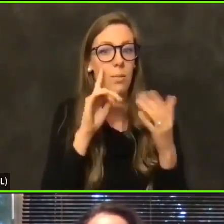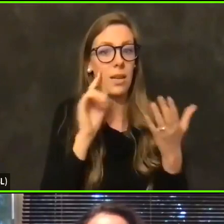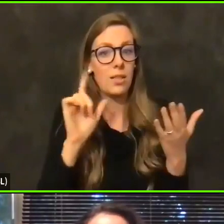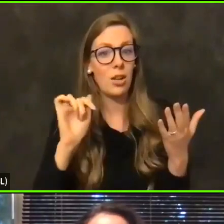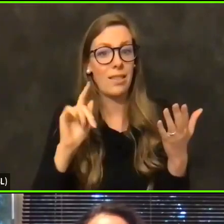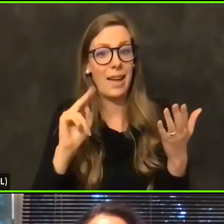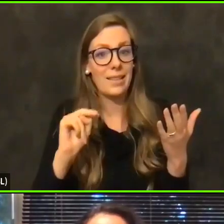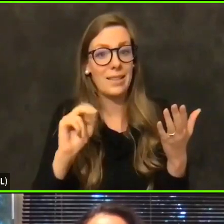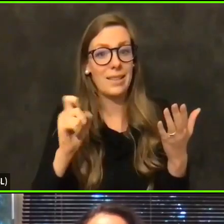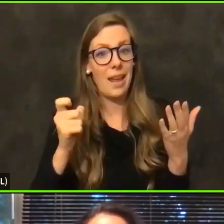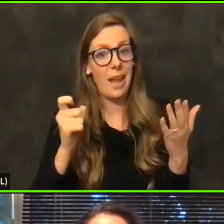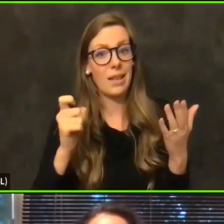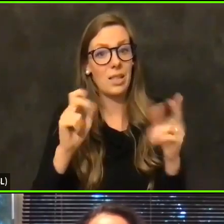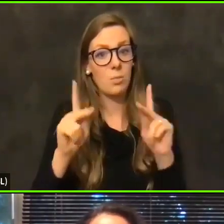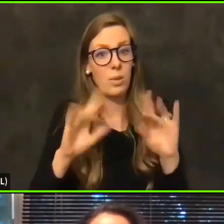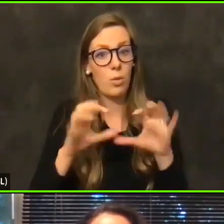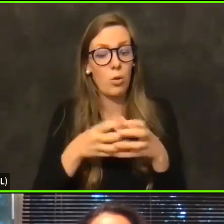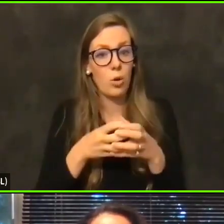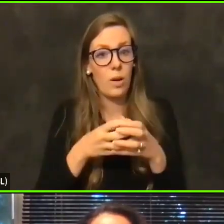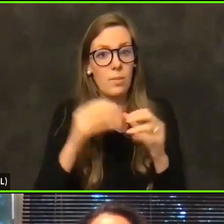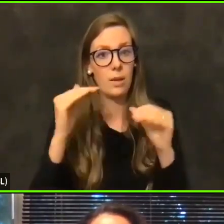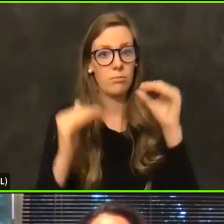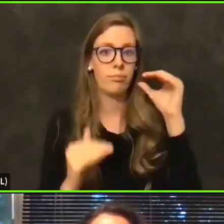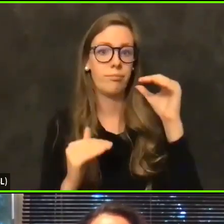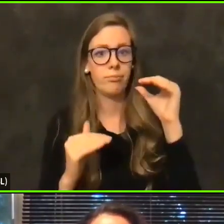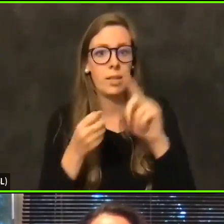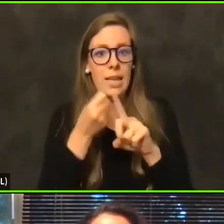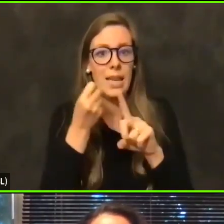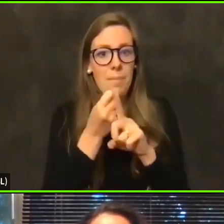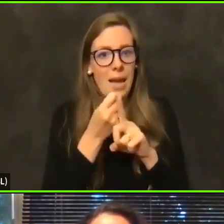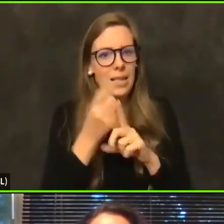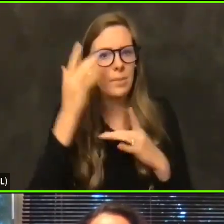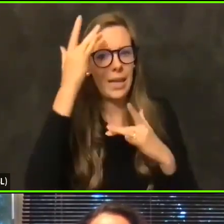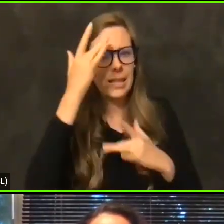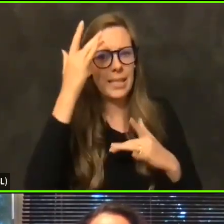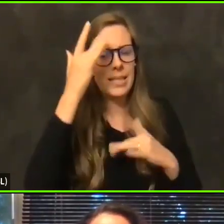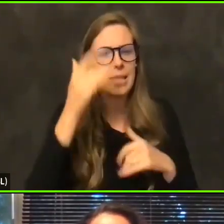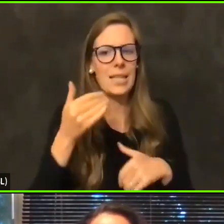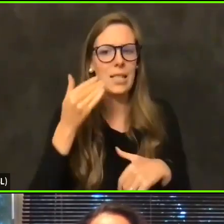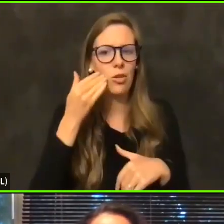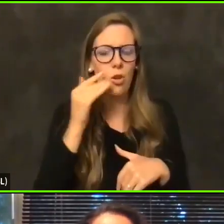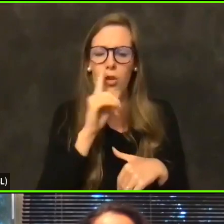disproportionately impacted by the disease and we're really trying to focus on